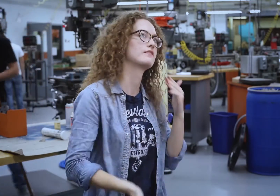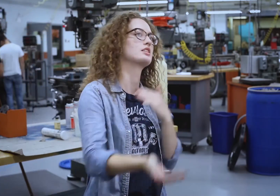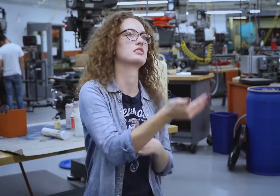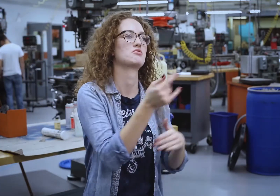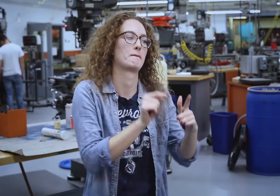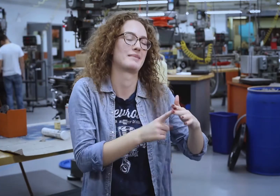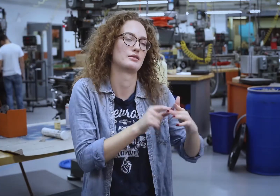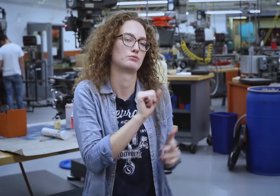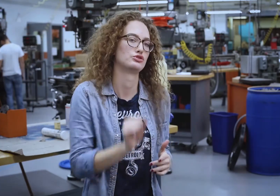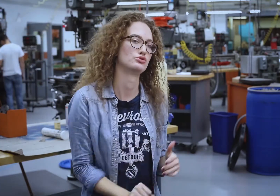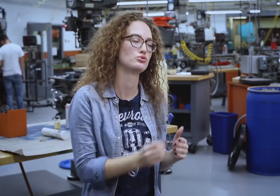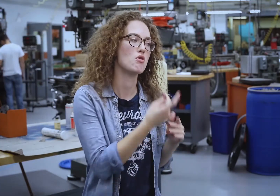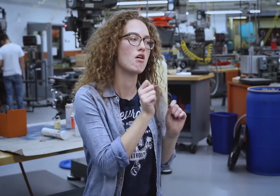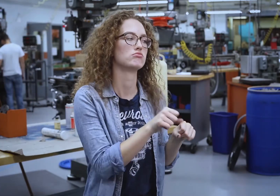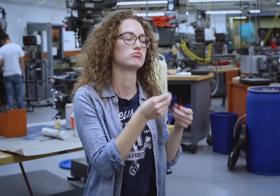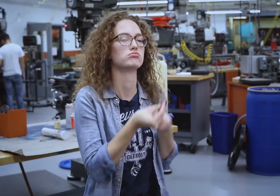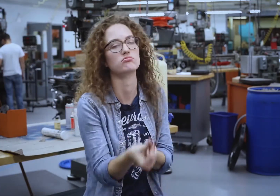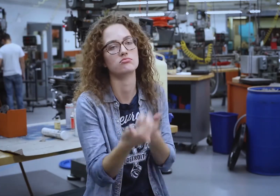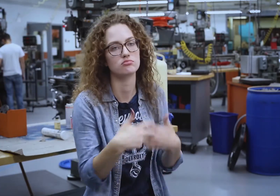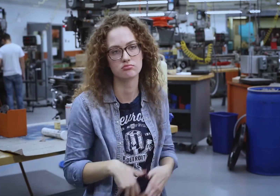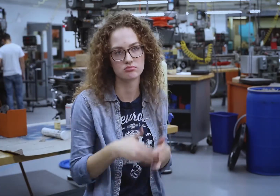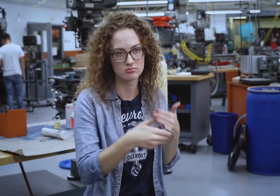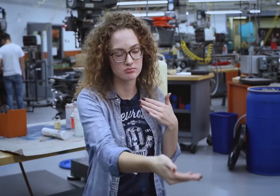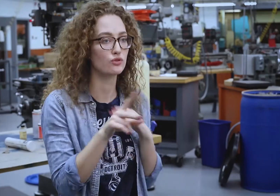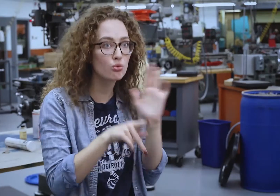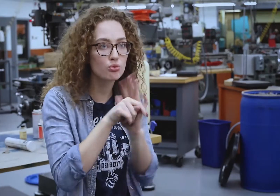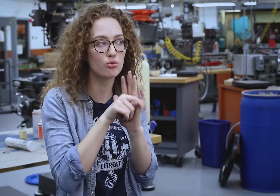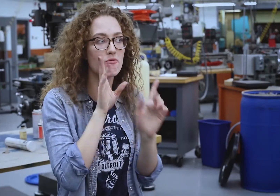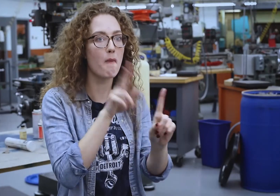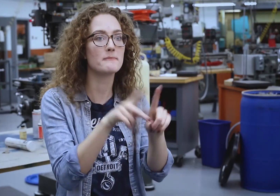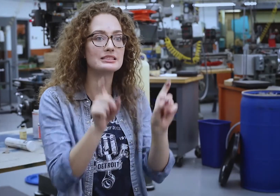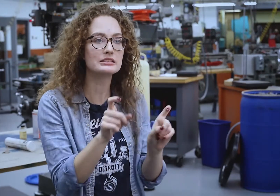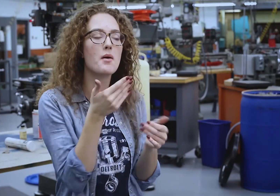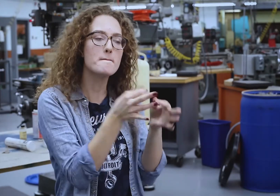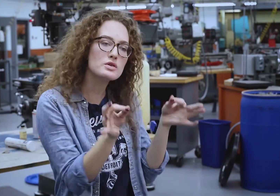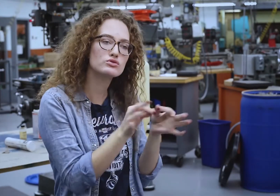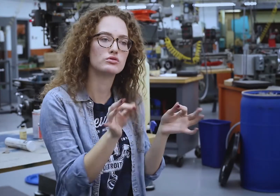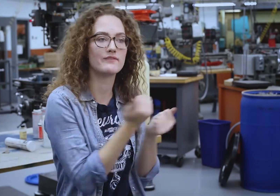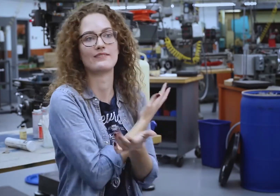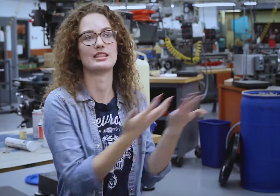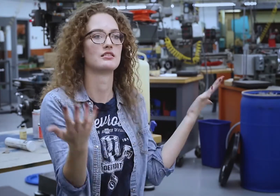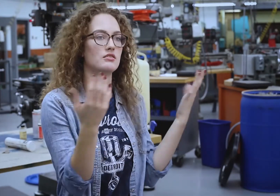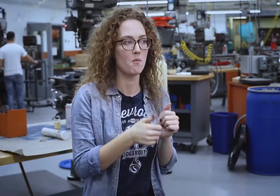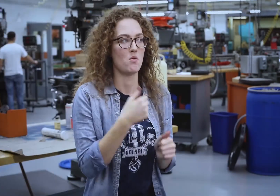accommodations well in advance at the beginning of the semester so it's all worked out. For instance, if a video will be used on a test,